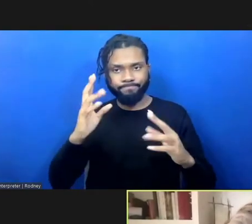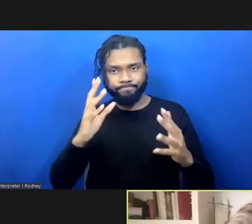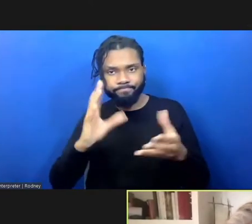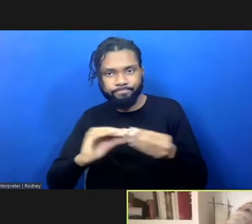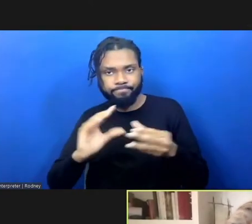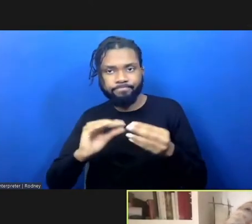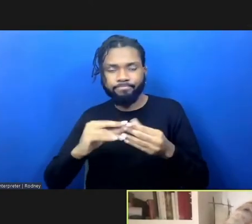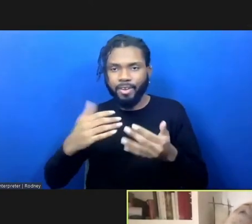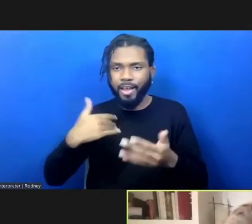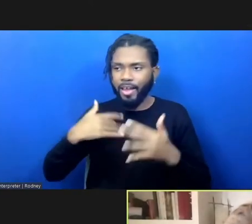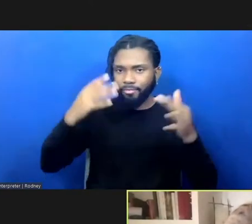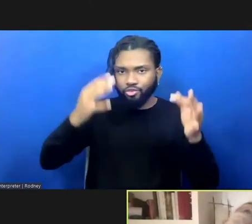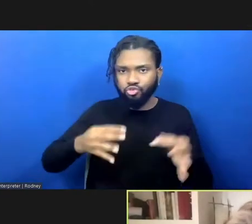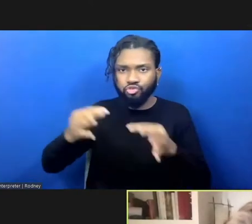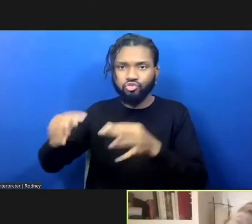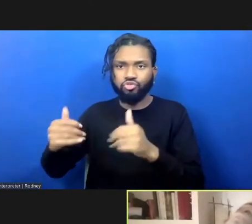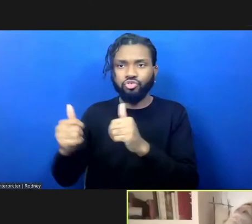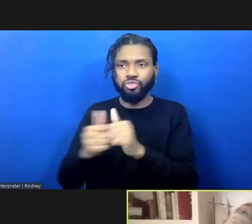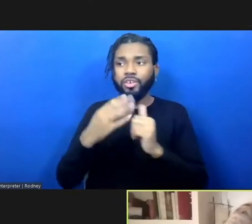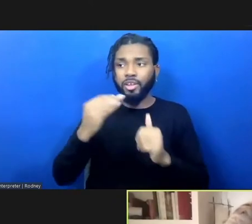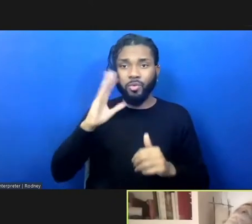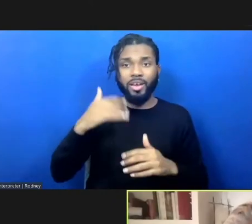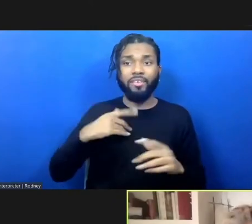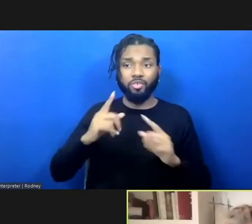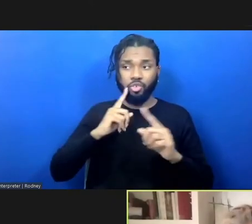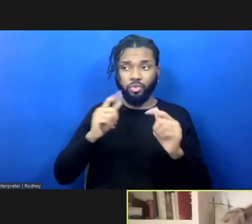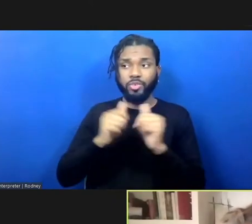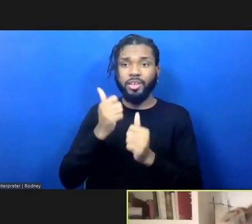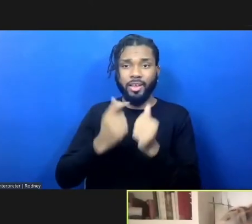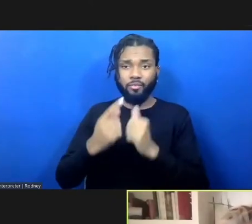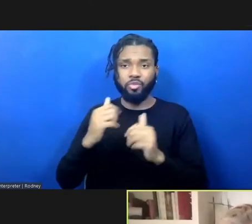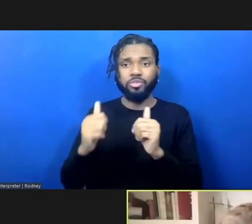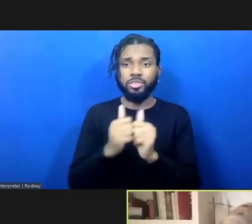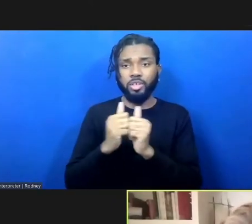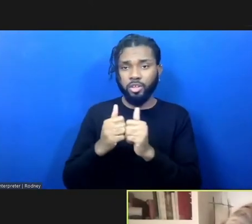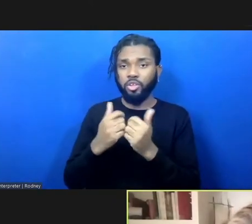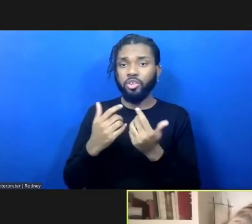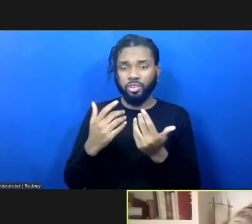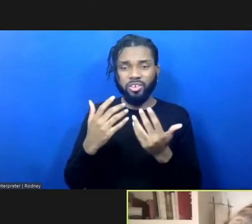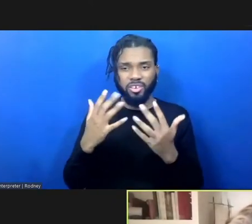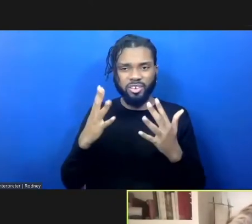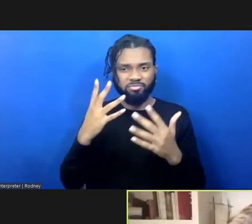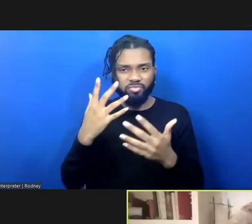where there's a conversation with everyone present on both "sides" about